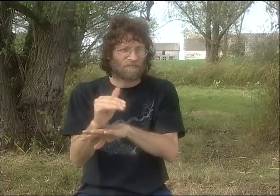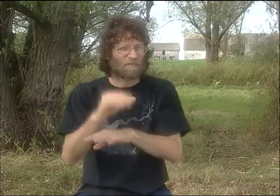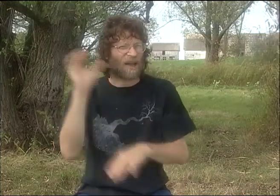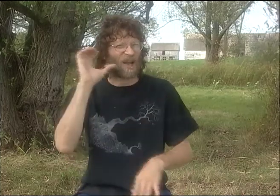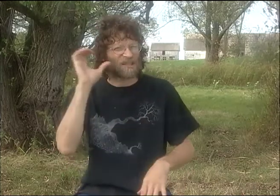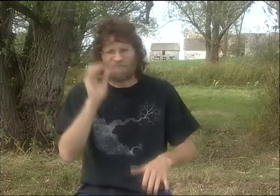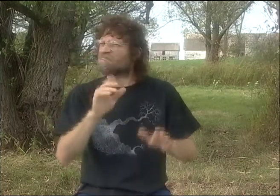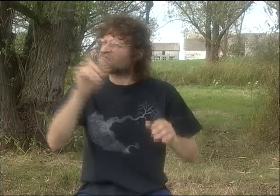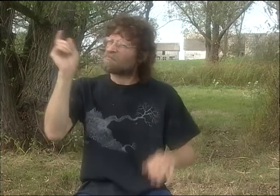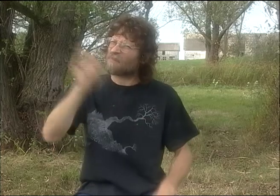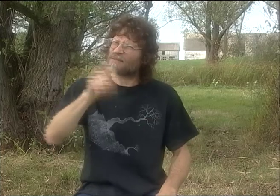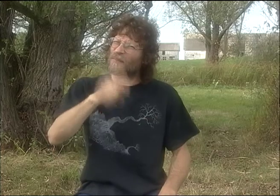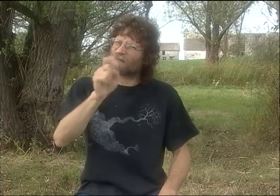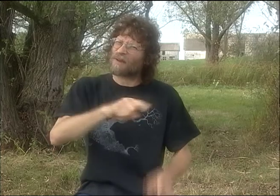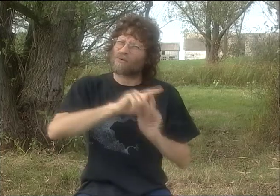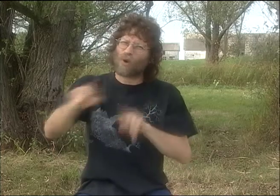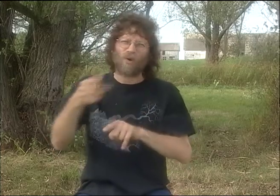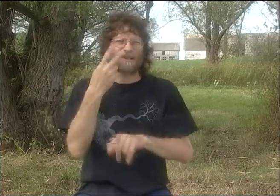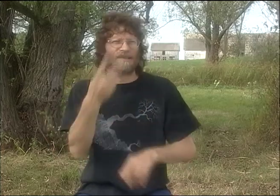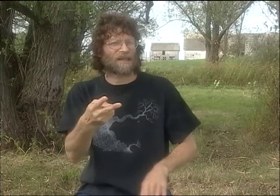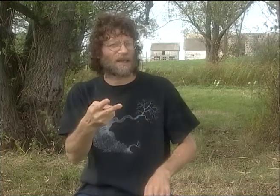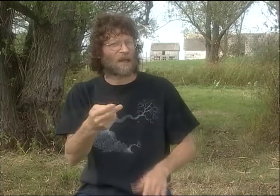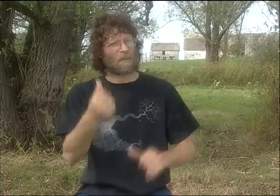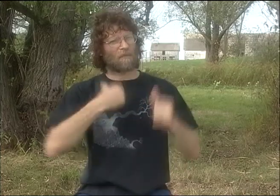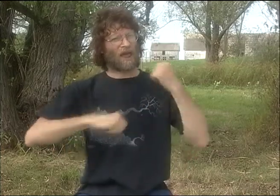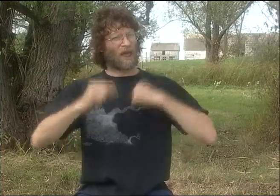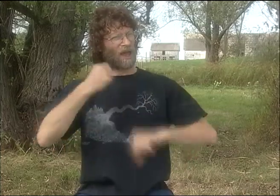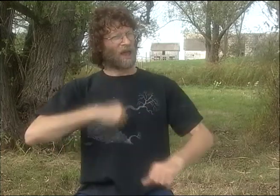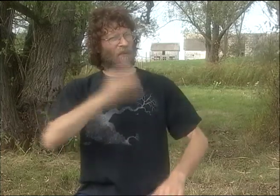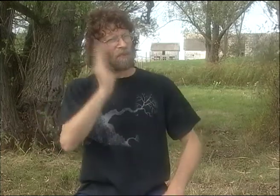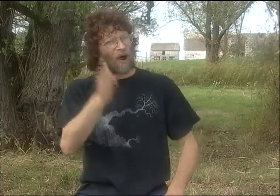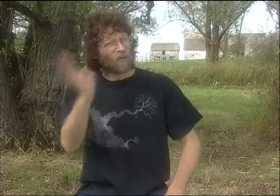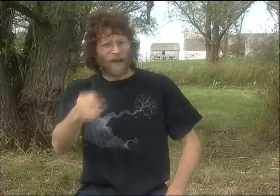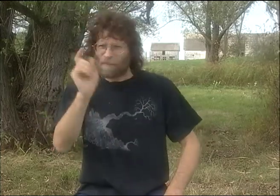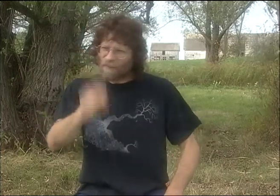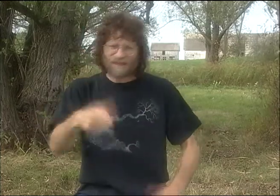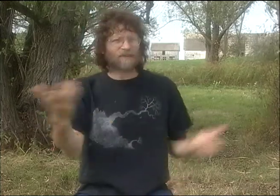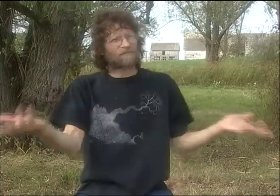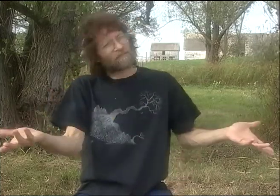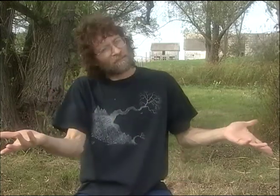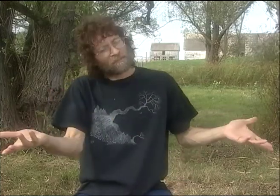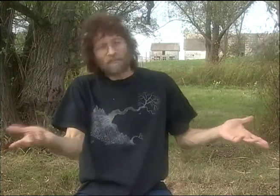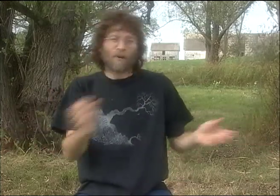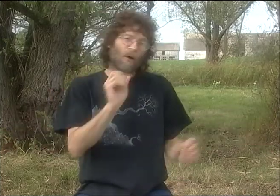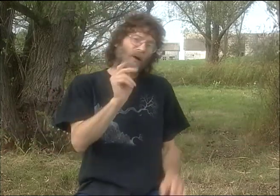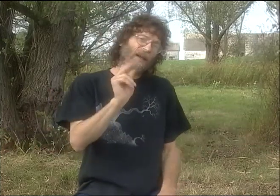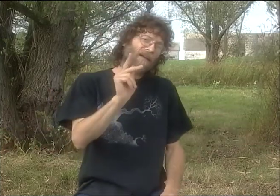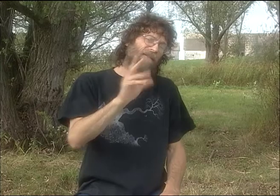AND THE VERY LAST NIGHT I WAS IN TOWN MY COUSIN SAID, "YOU ABSOLUTELY HAVE TO GO SEE THIS WONDERFUL PLAY ON BROADWAY WITH ME."